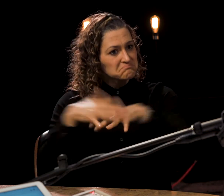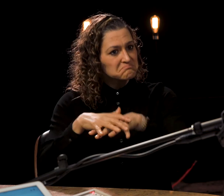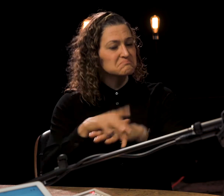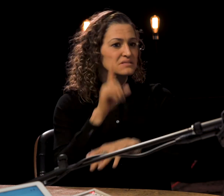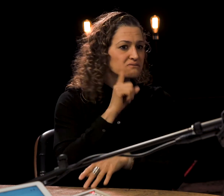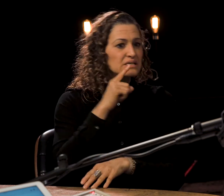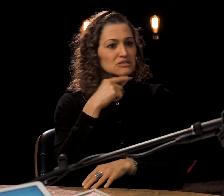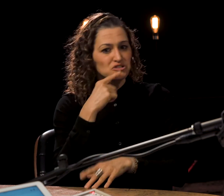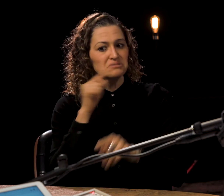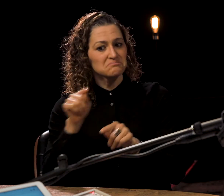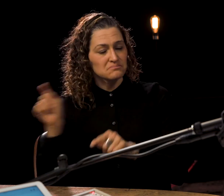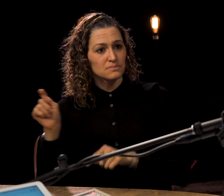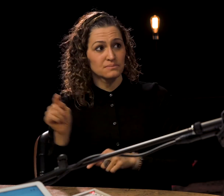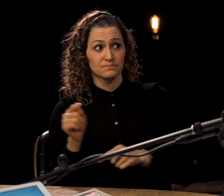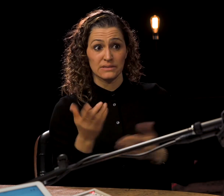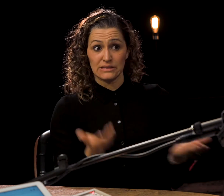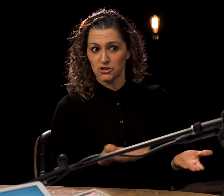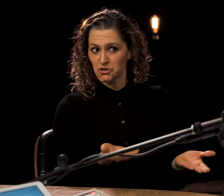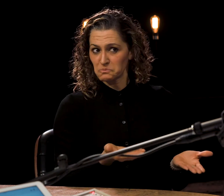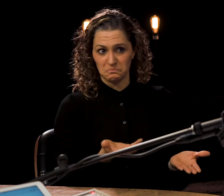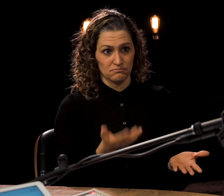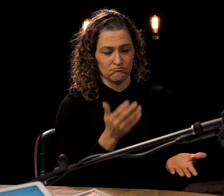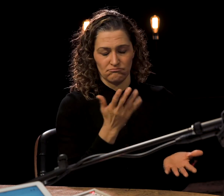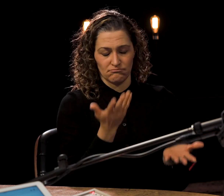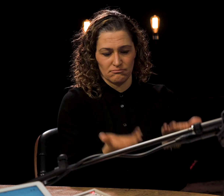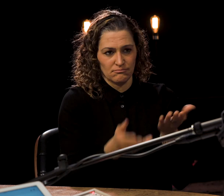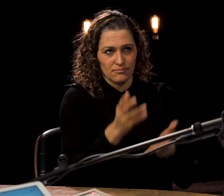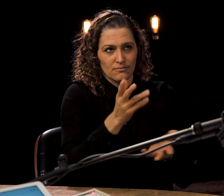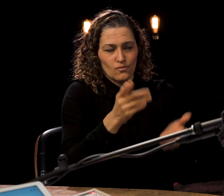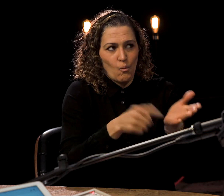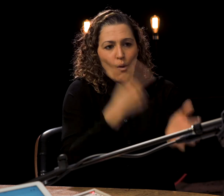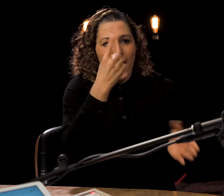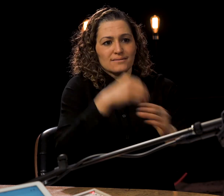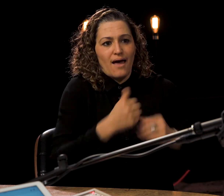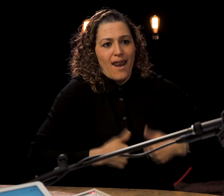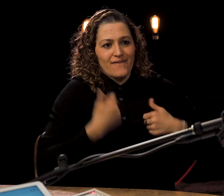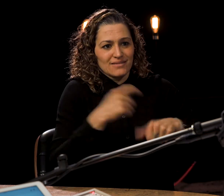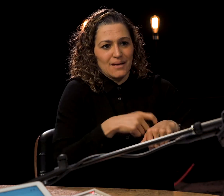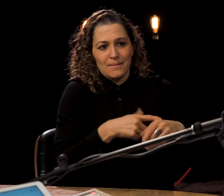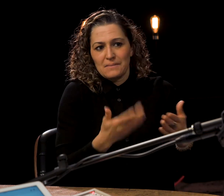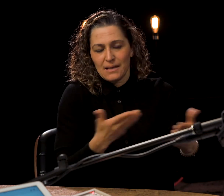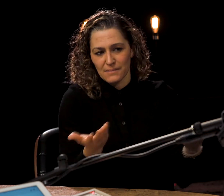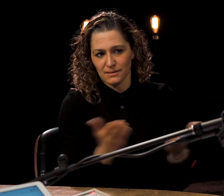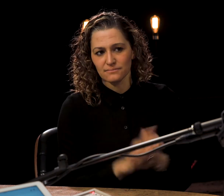Dawn Jani Birley: offer a diverse representation Dawn Jani Birley: of deaf people acting alongside Dawn Jani Birley Bi: hearing casts.